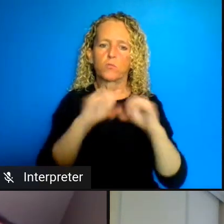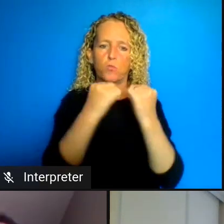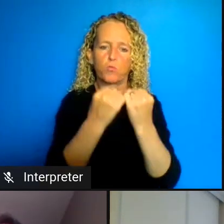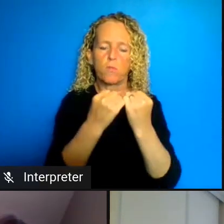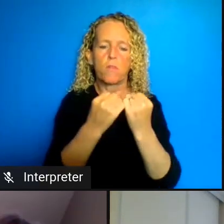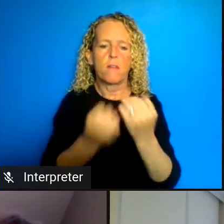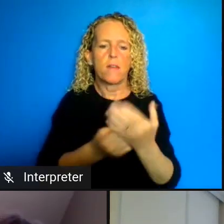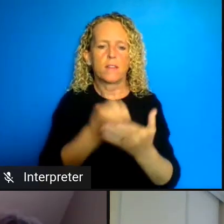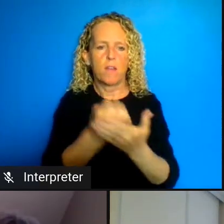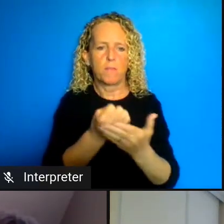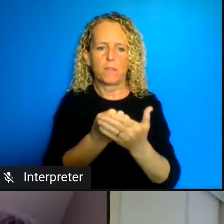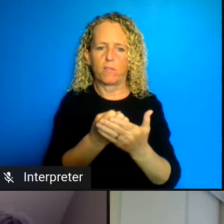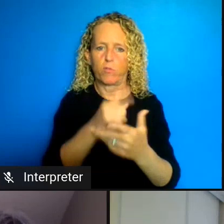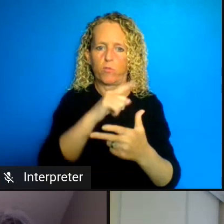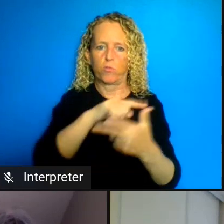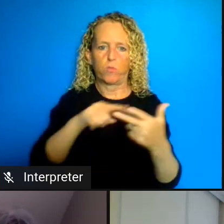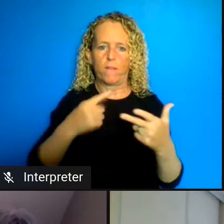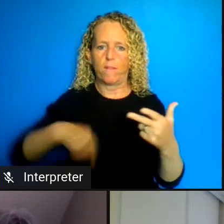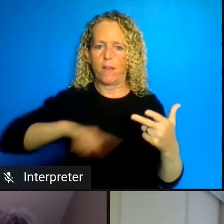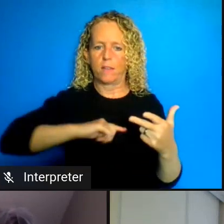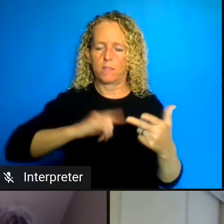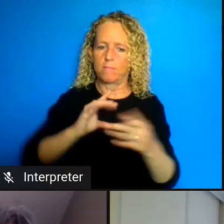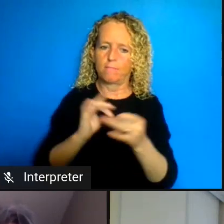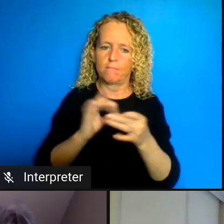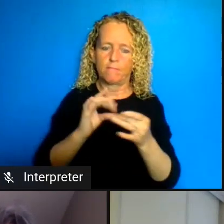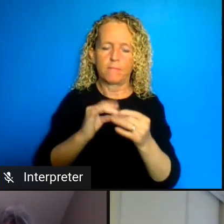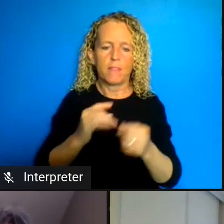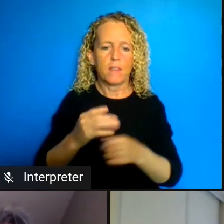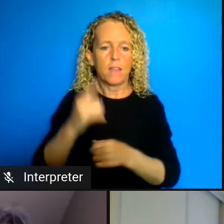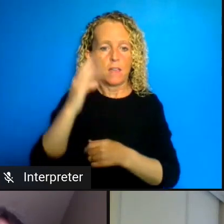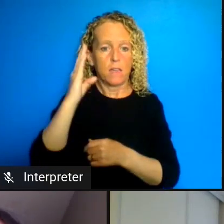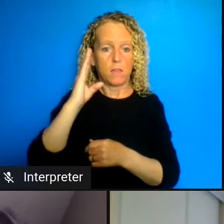and I know that Senator Kim Pate has been kind of at one of the